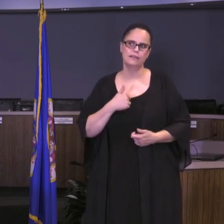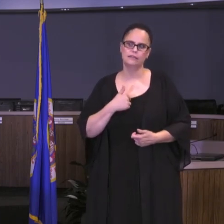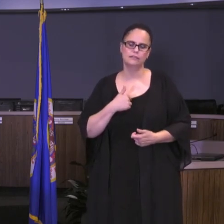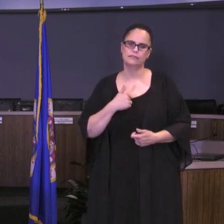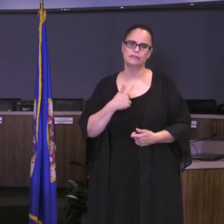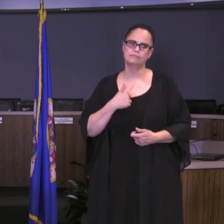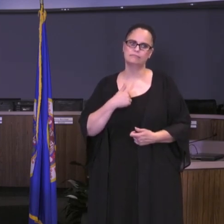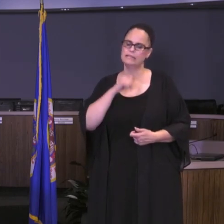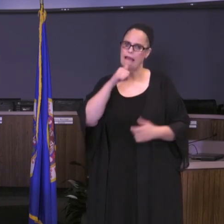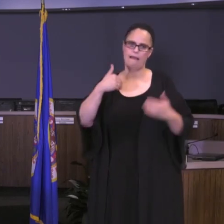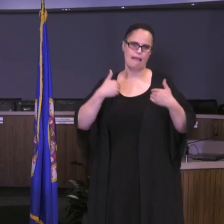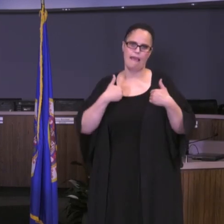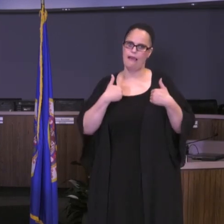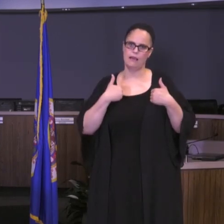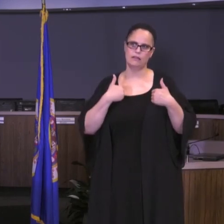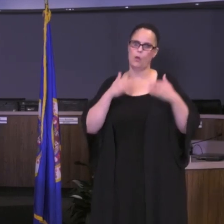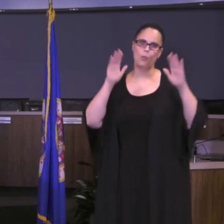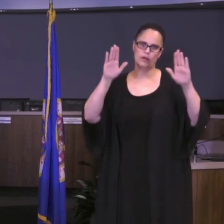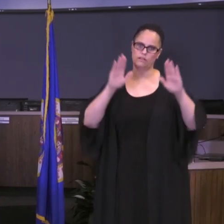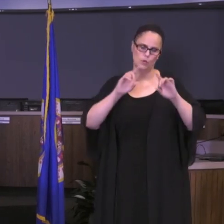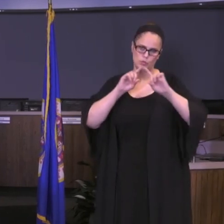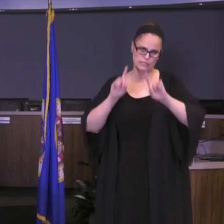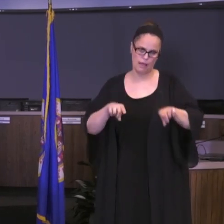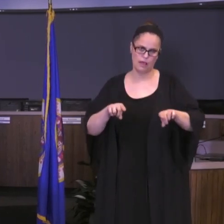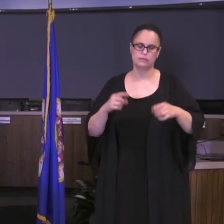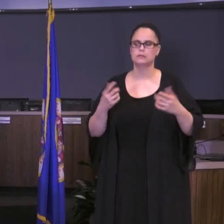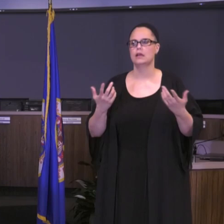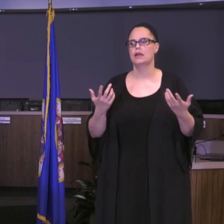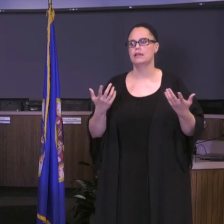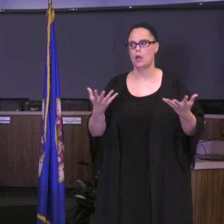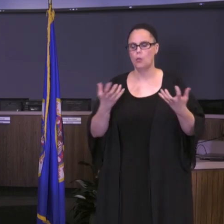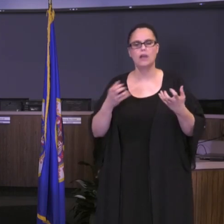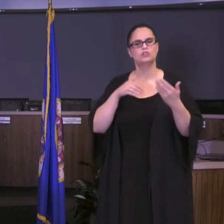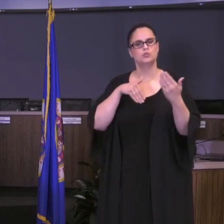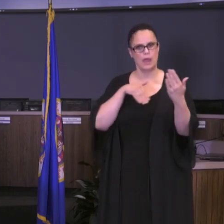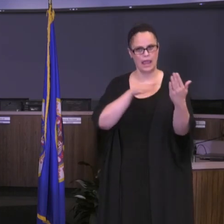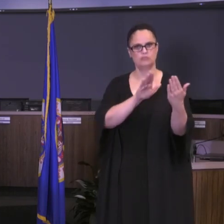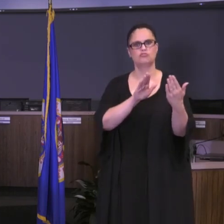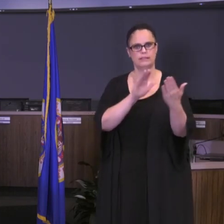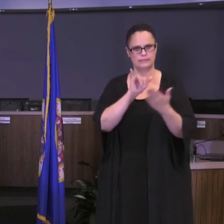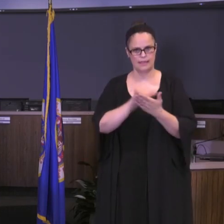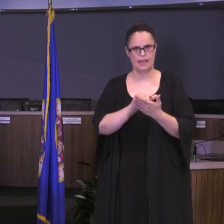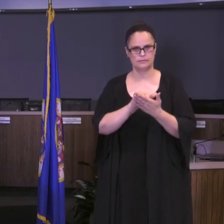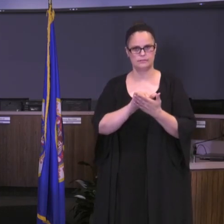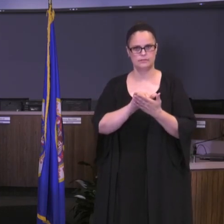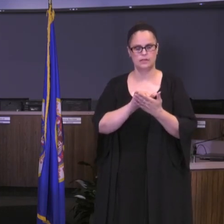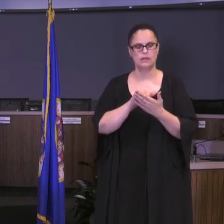wanted to make sure that before tonight's meeting that we were able to address this and work together on our planning team